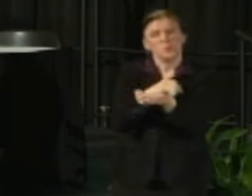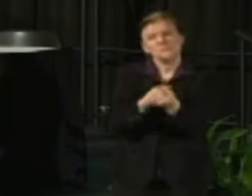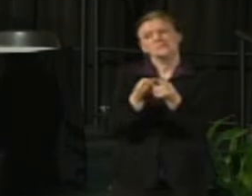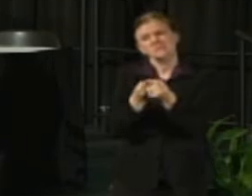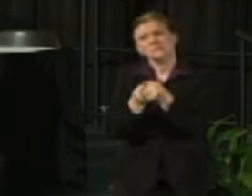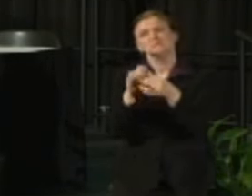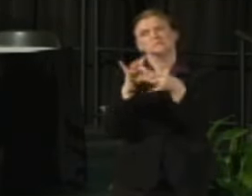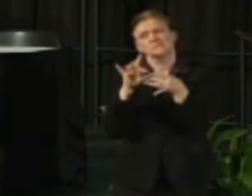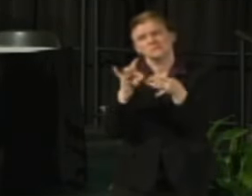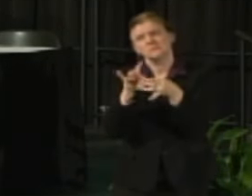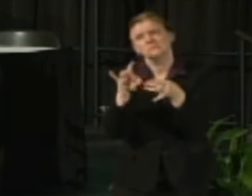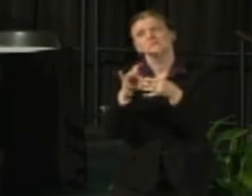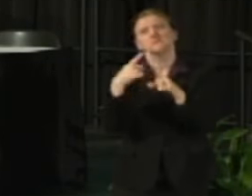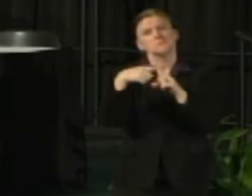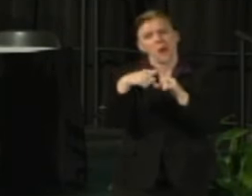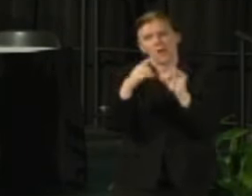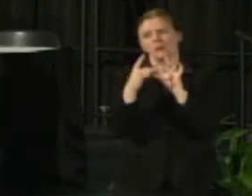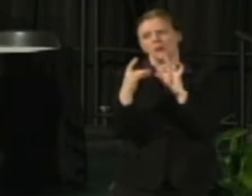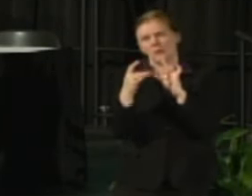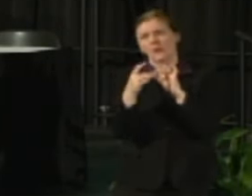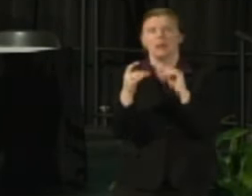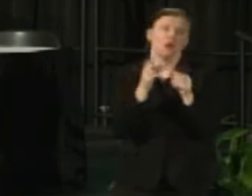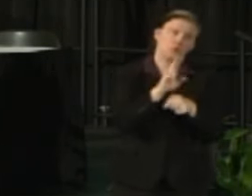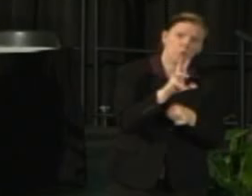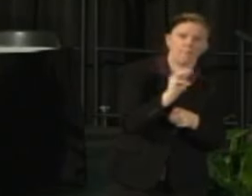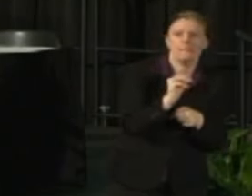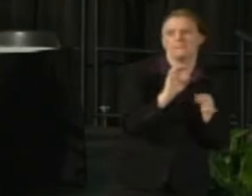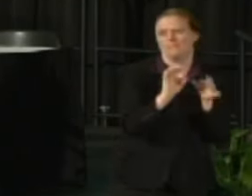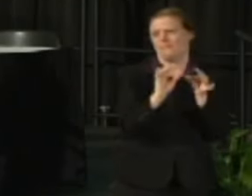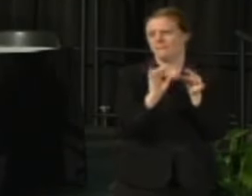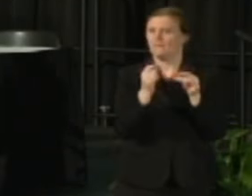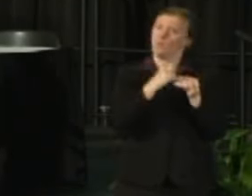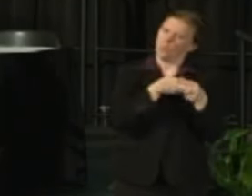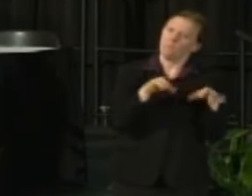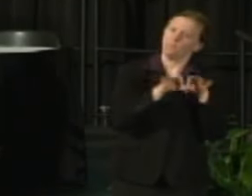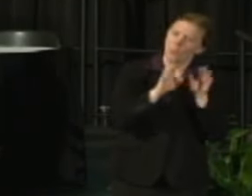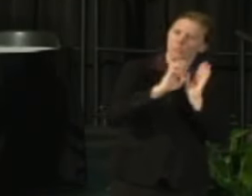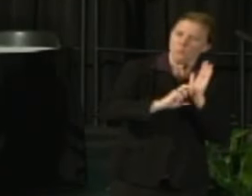like it's easy to tell about the important things that we do and the contributions